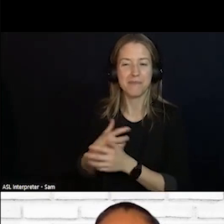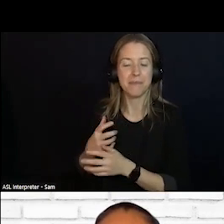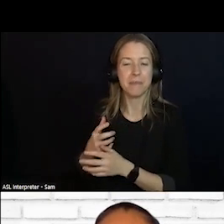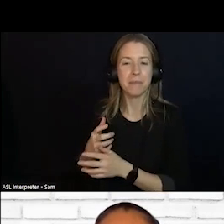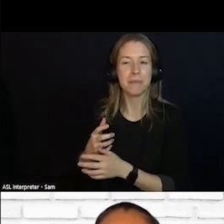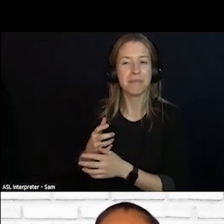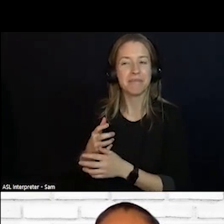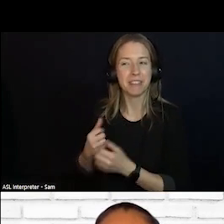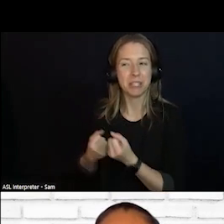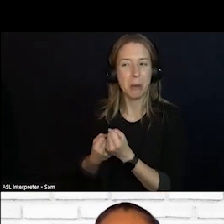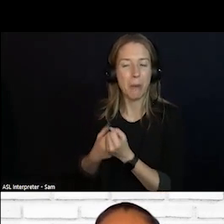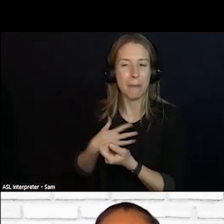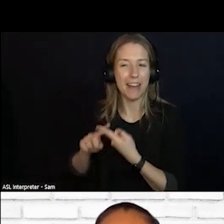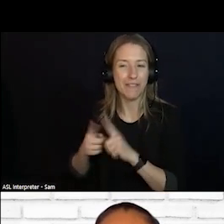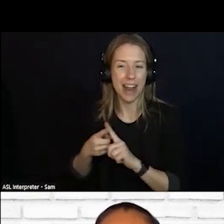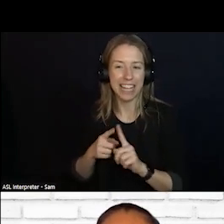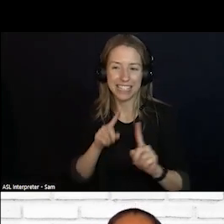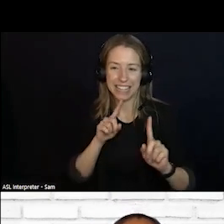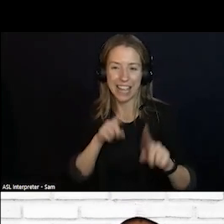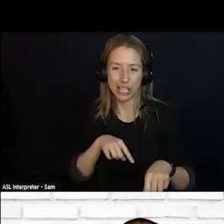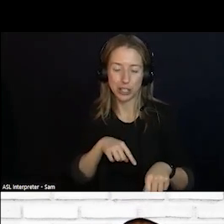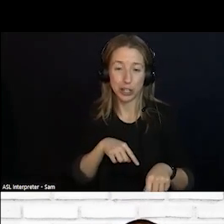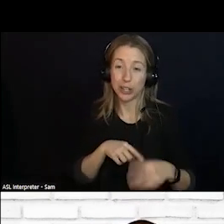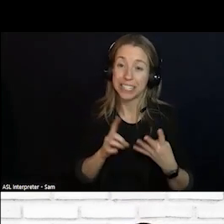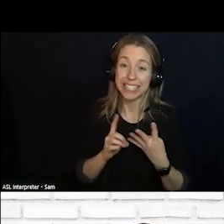I WILL GO WITH OPTION D, LAURA. >>: ALL RIGHT. LET'S SEE